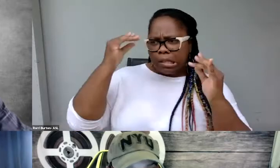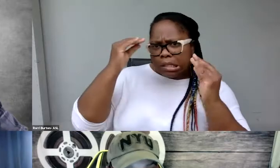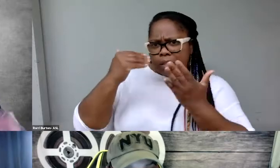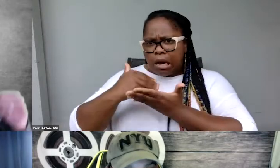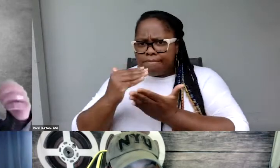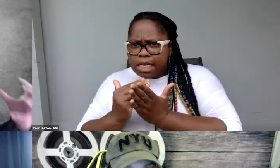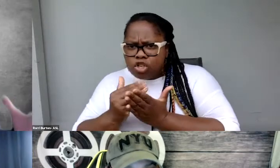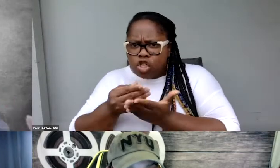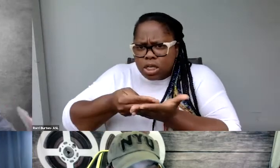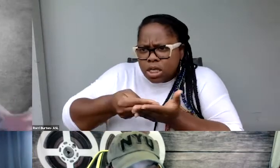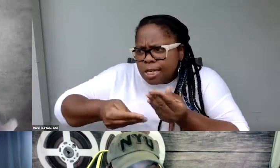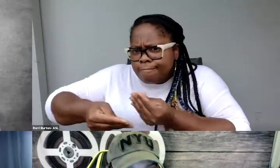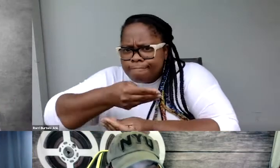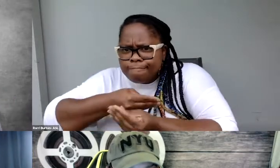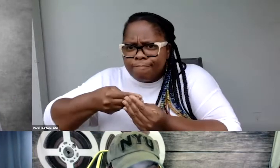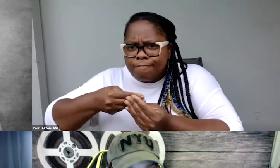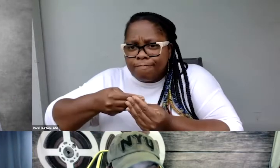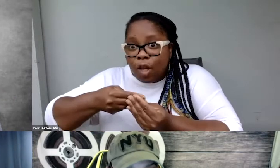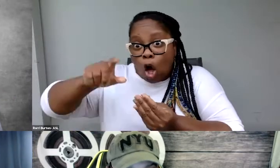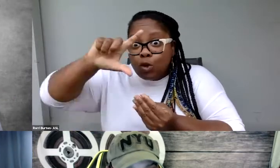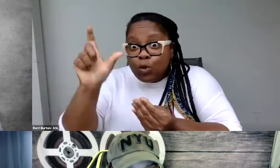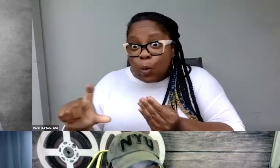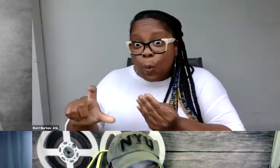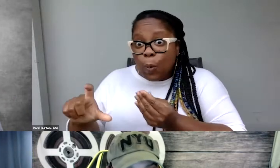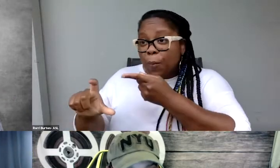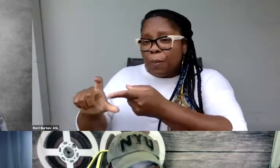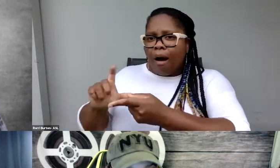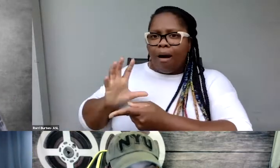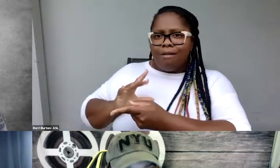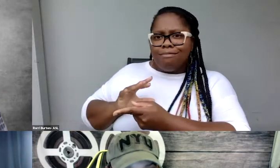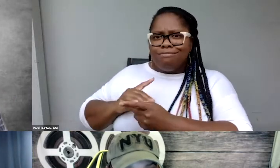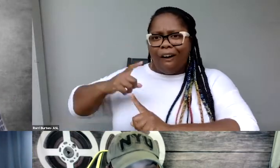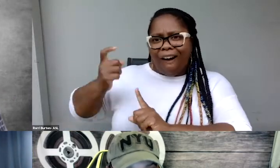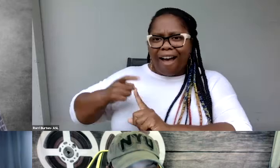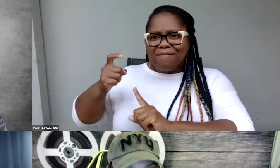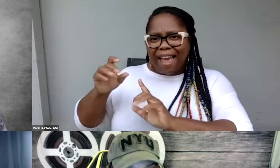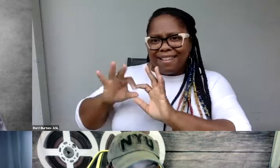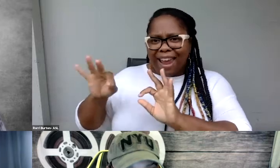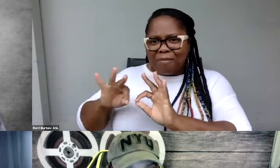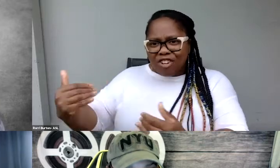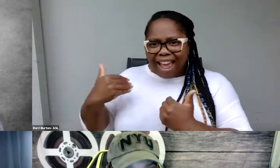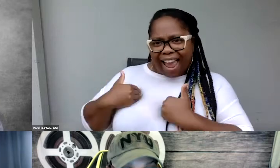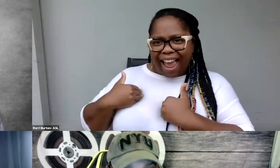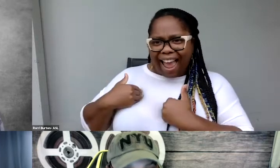And here Zoom has released this wonderful new automatic captioning feature.